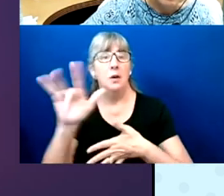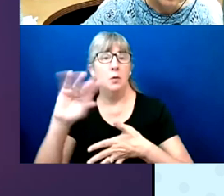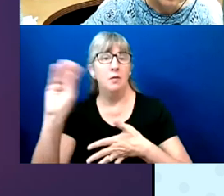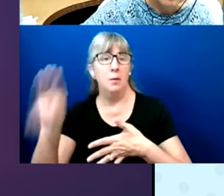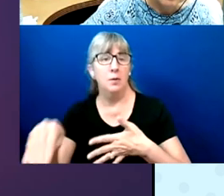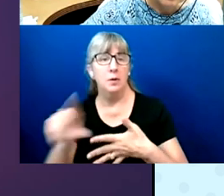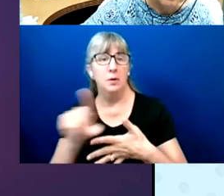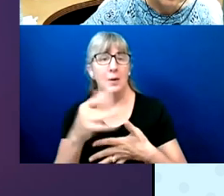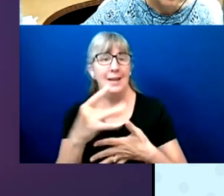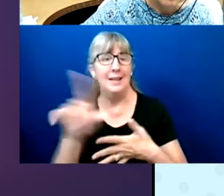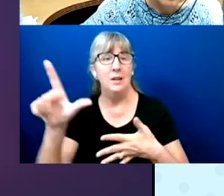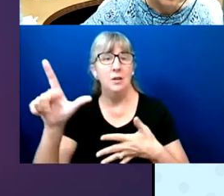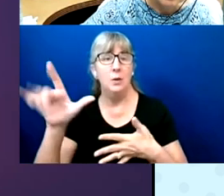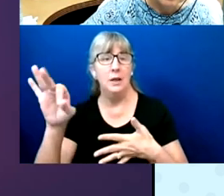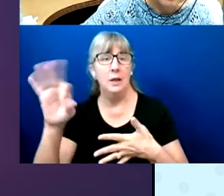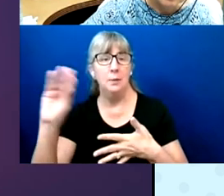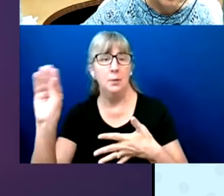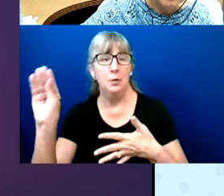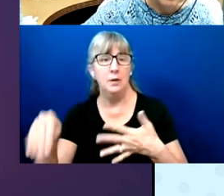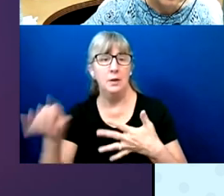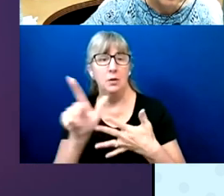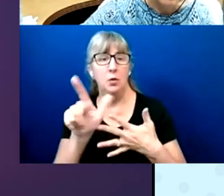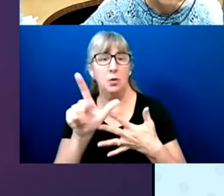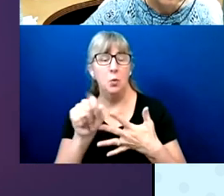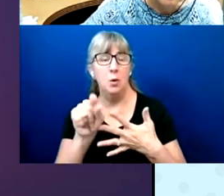32% in 2012. And 37% in 2008.